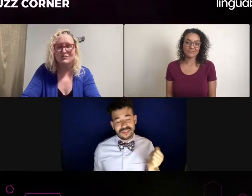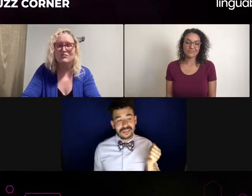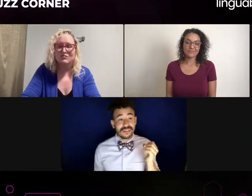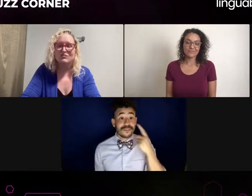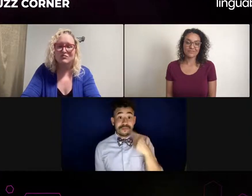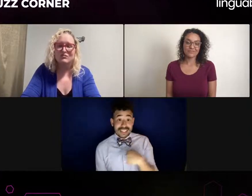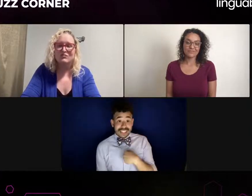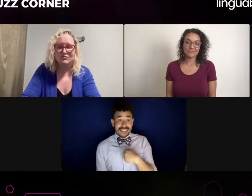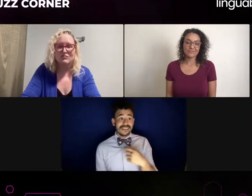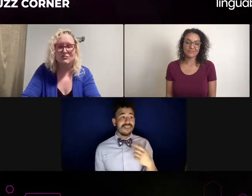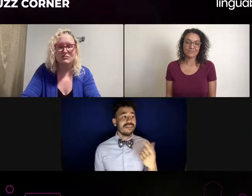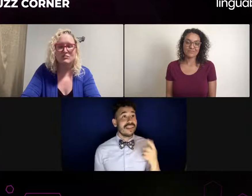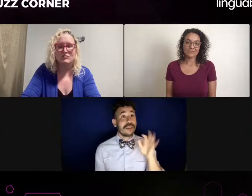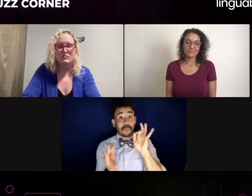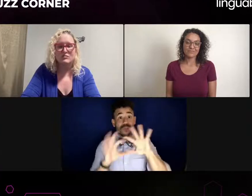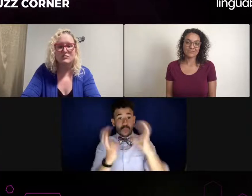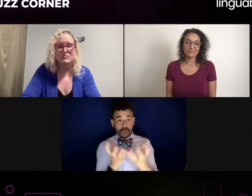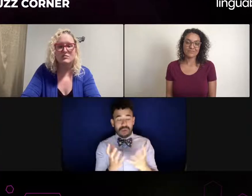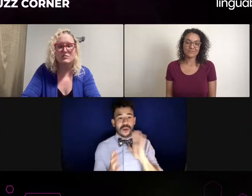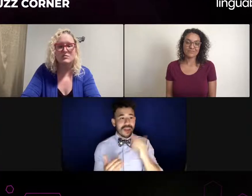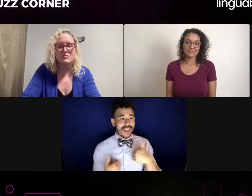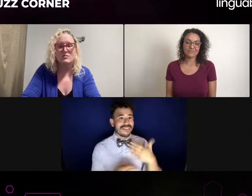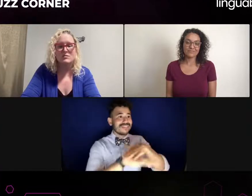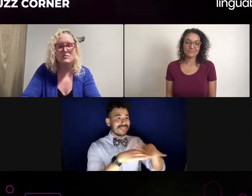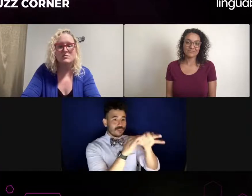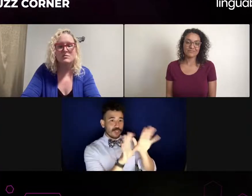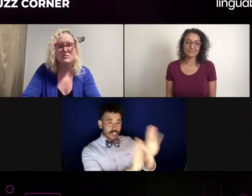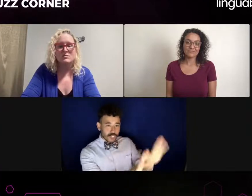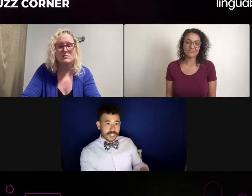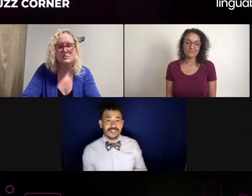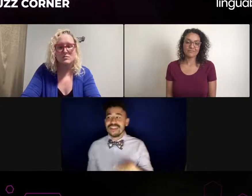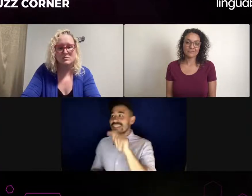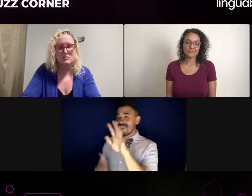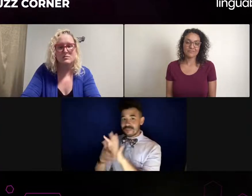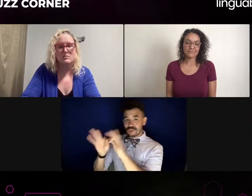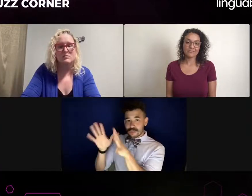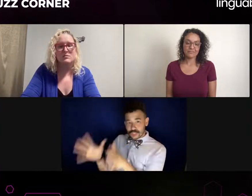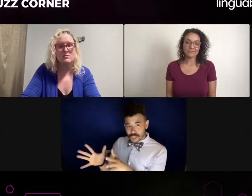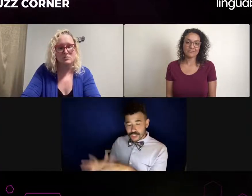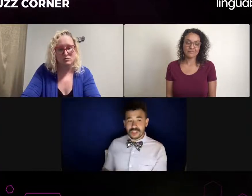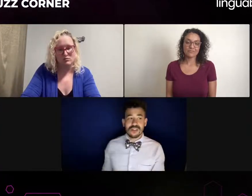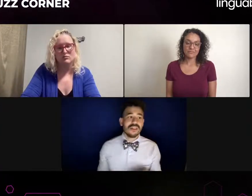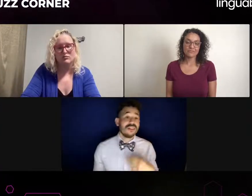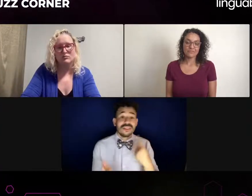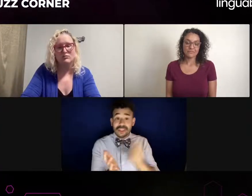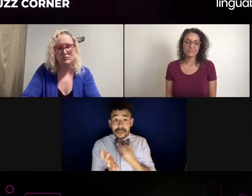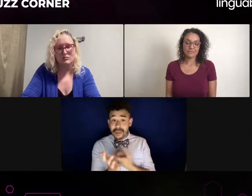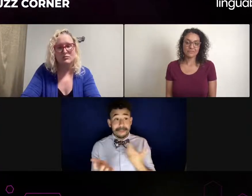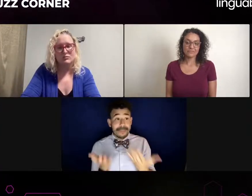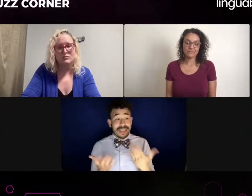I don't want to say the right interpreter. Maybe the best match of an interpreter.